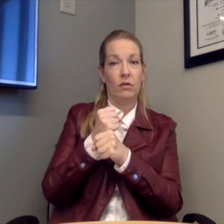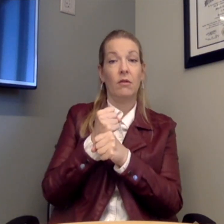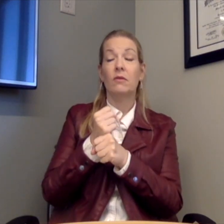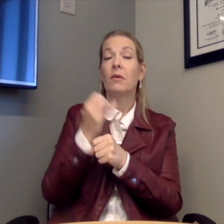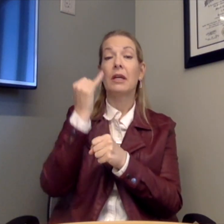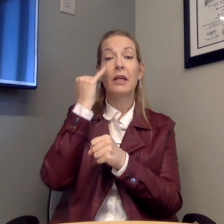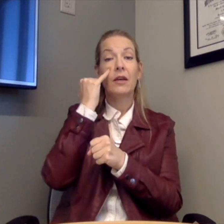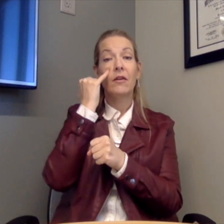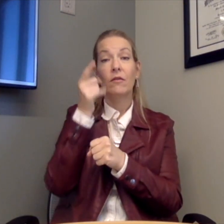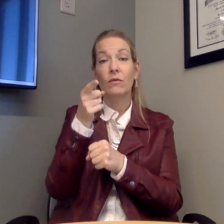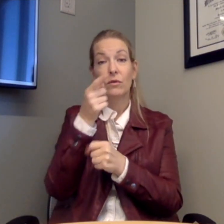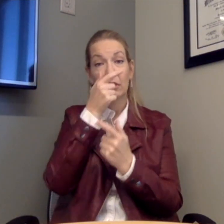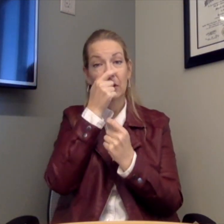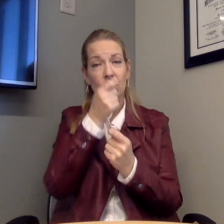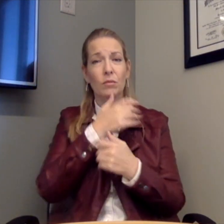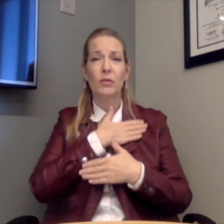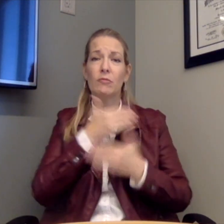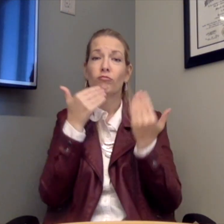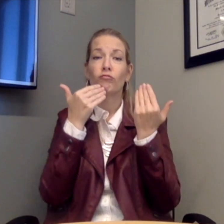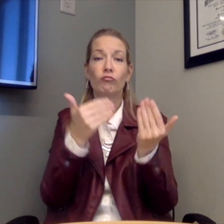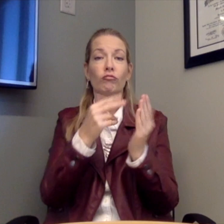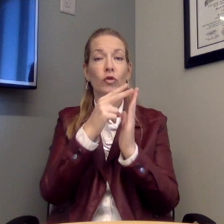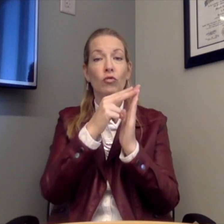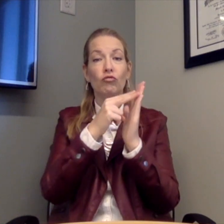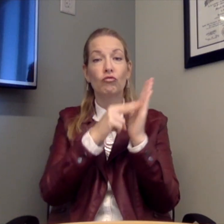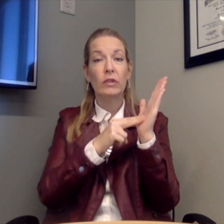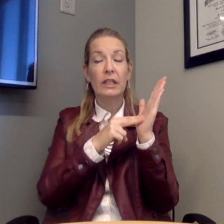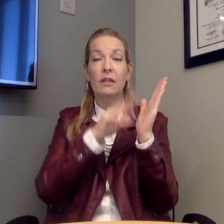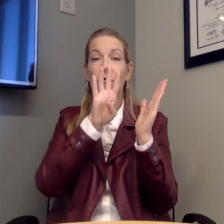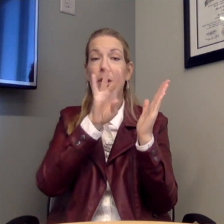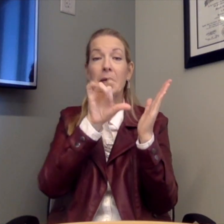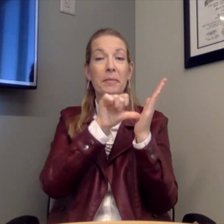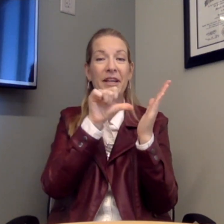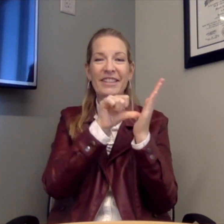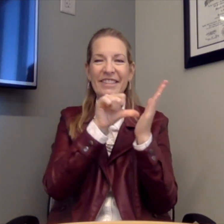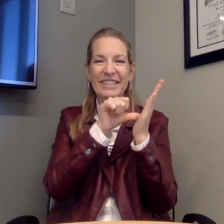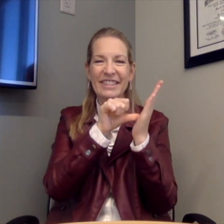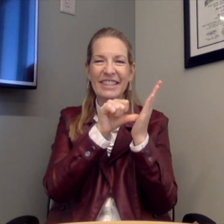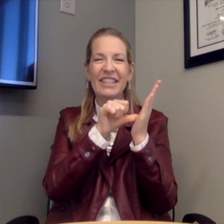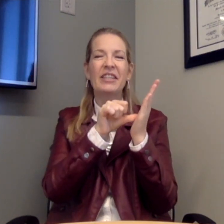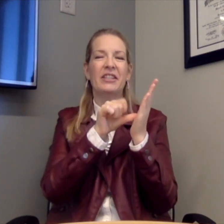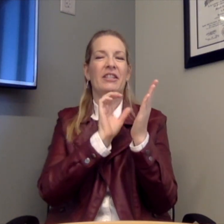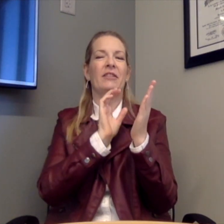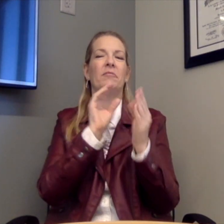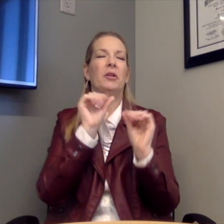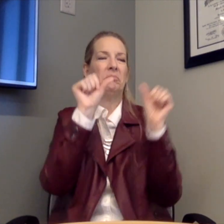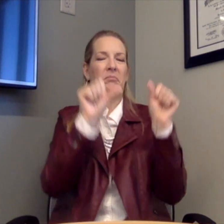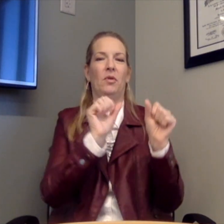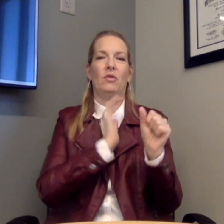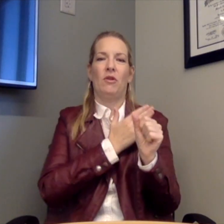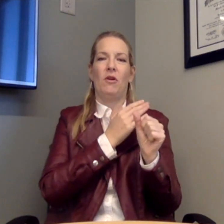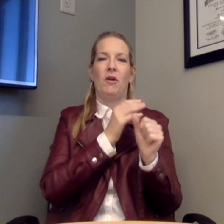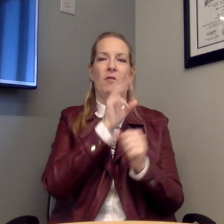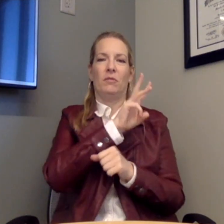year. If you are interested and would like to read the 48 pages, we have posted